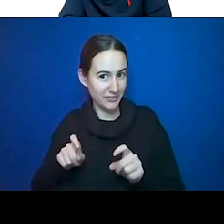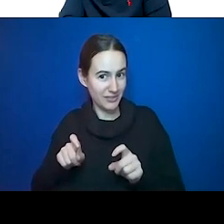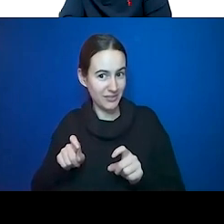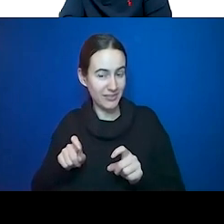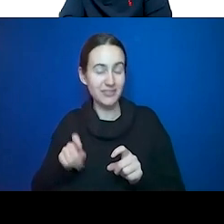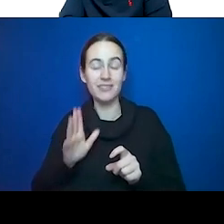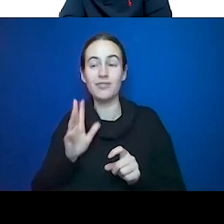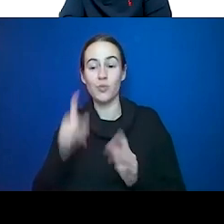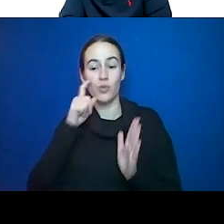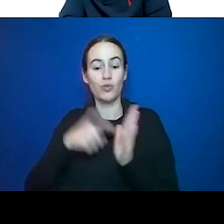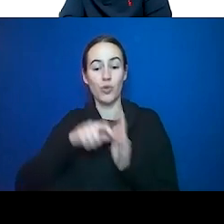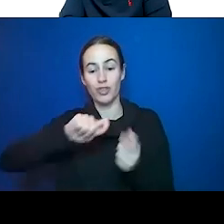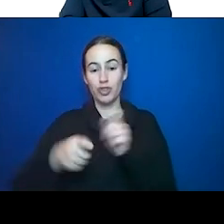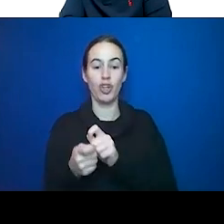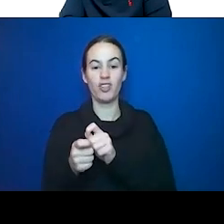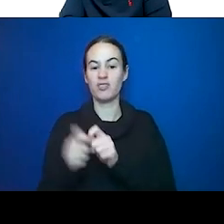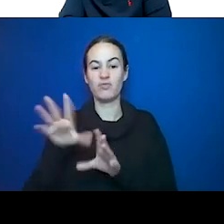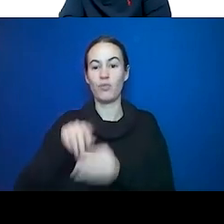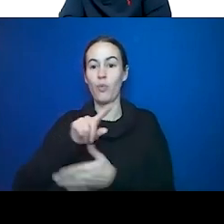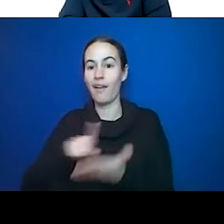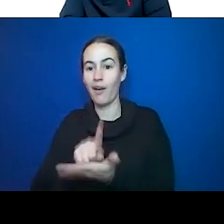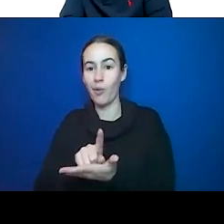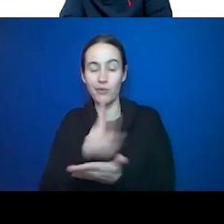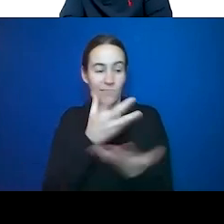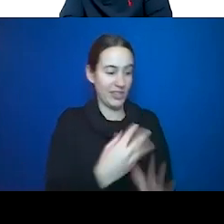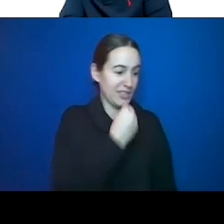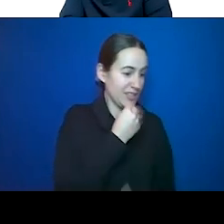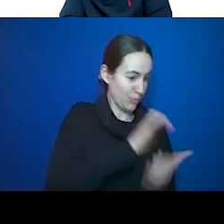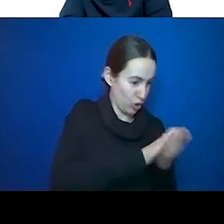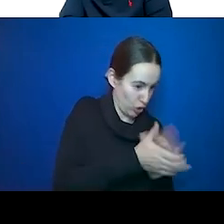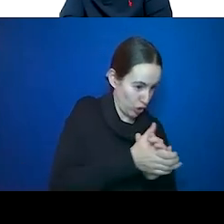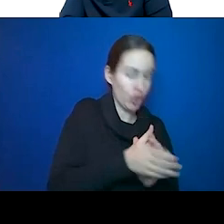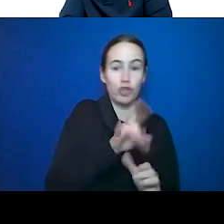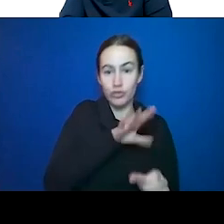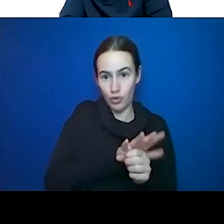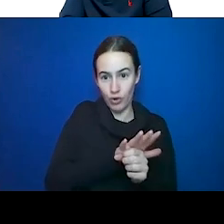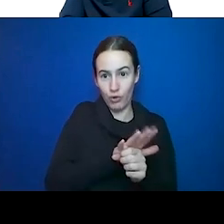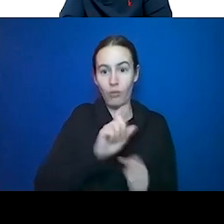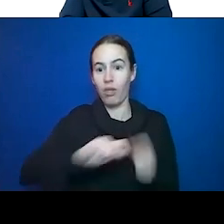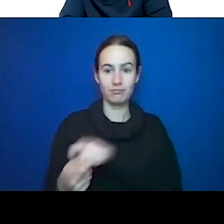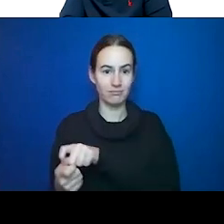MAC and drinking a coke. If you are millennial you can handle this really fast, your function is back to normal in a few